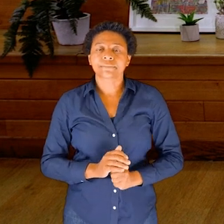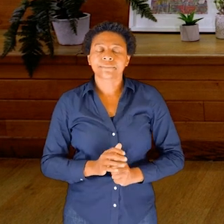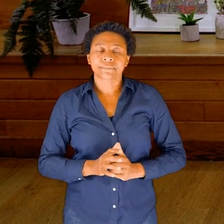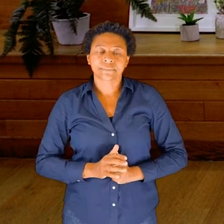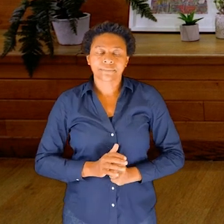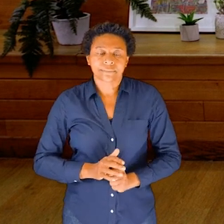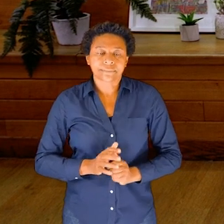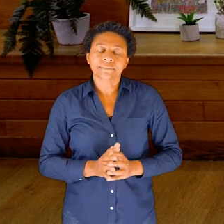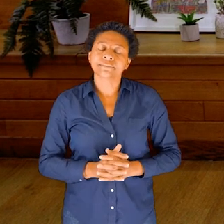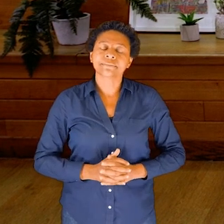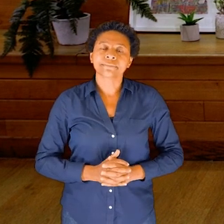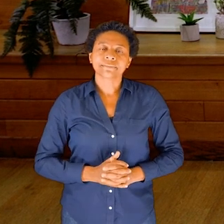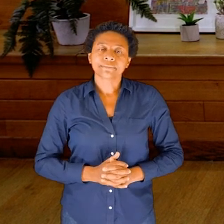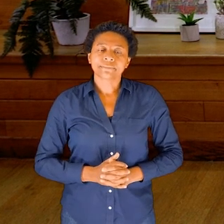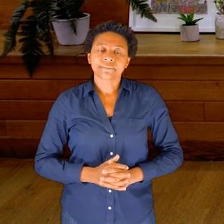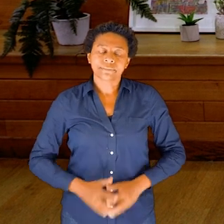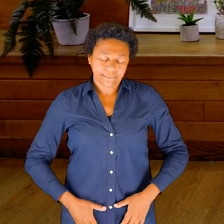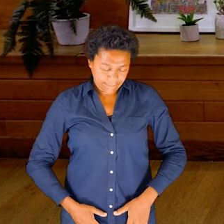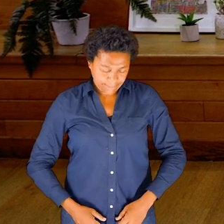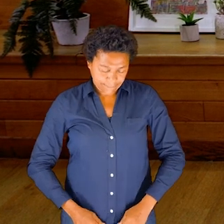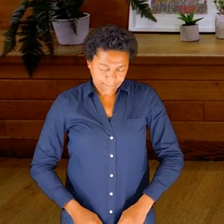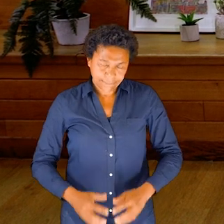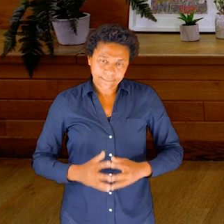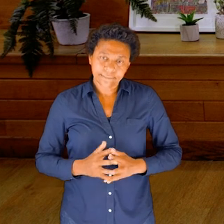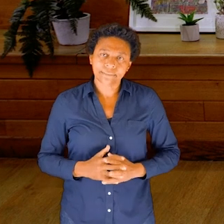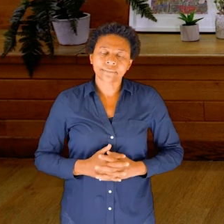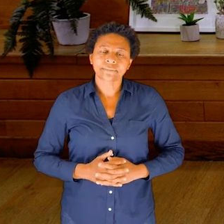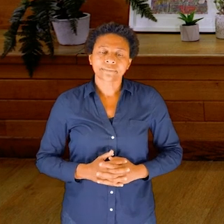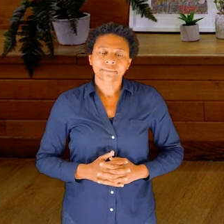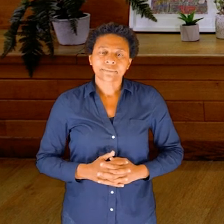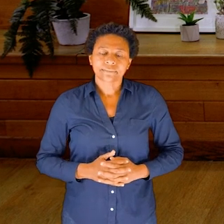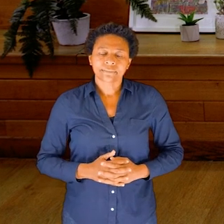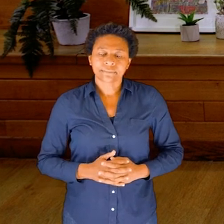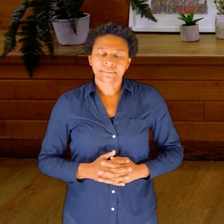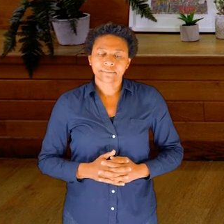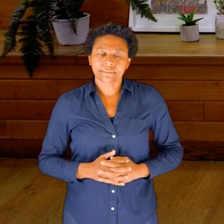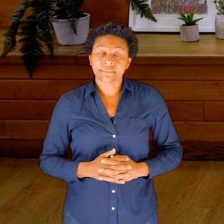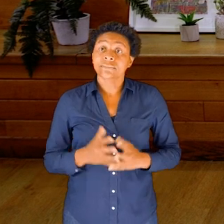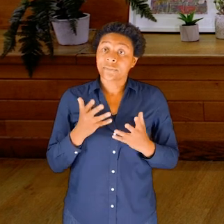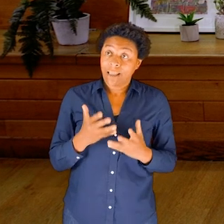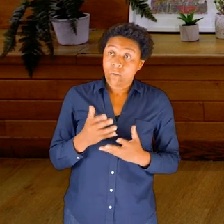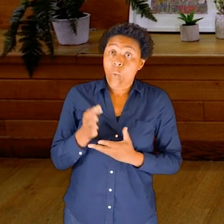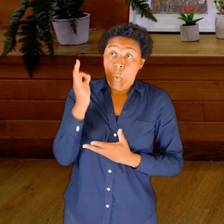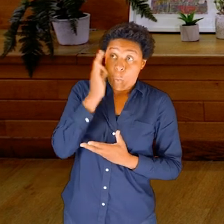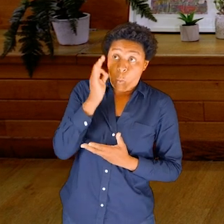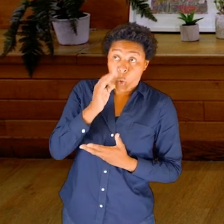[swallows water] So with the water in your mouth, perhaps you’d also like to take